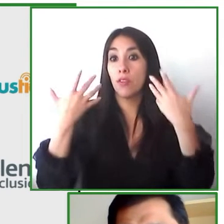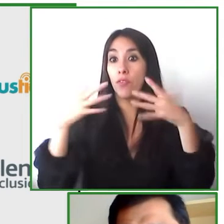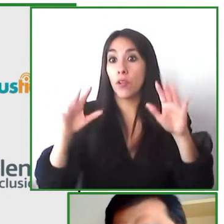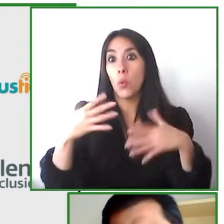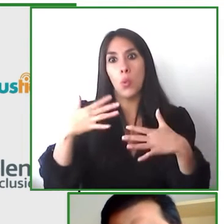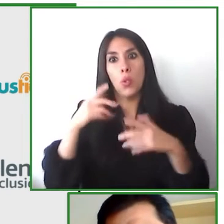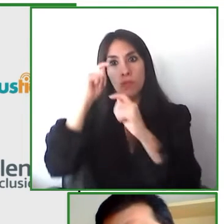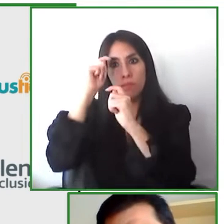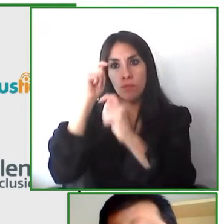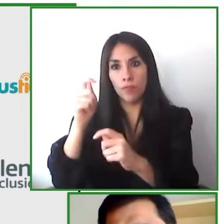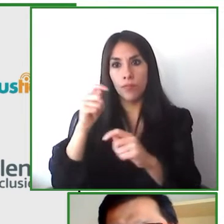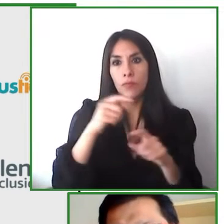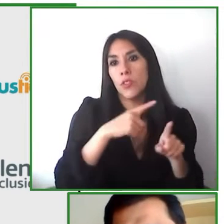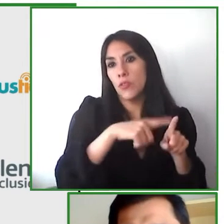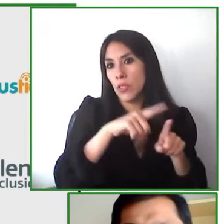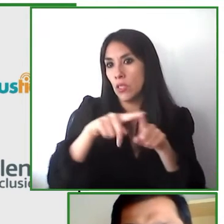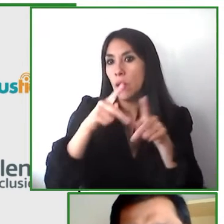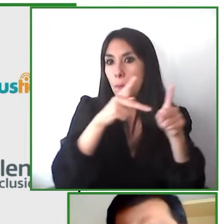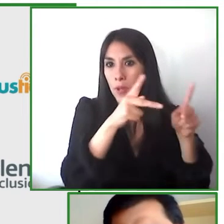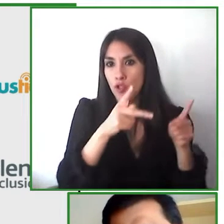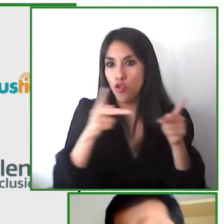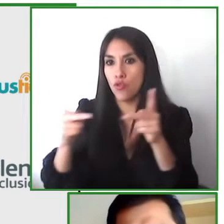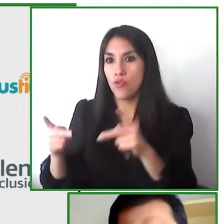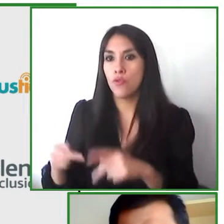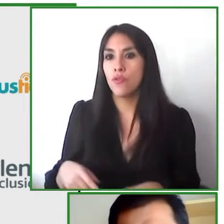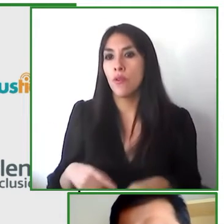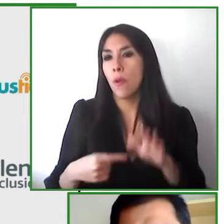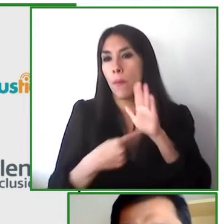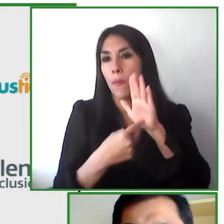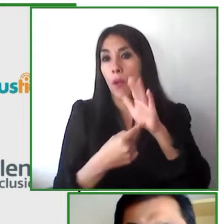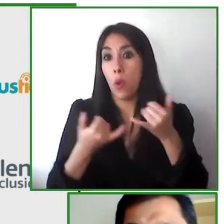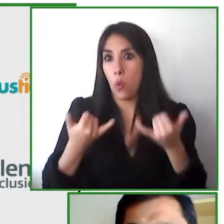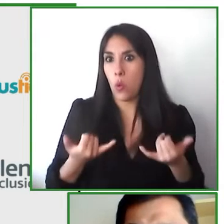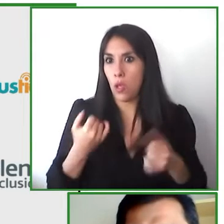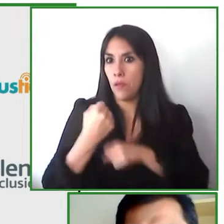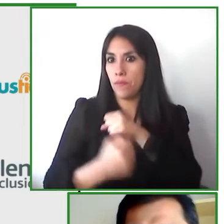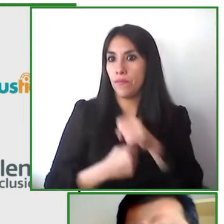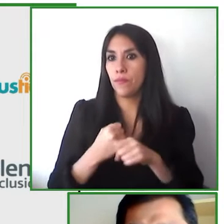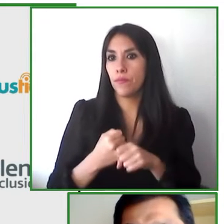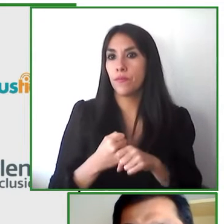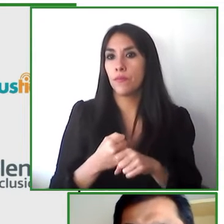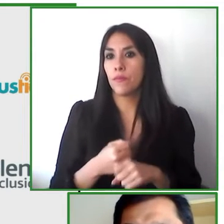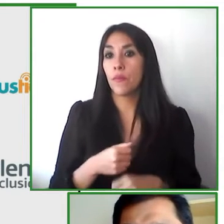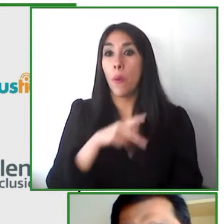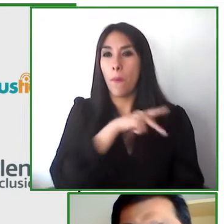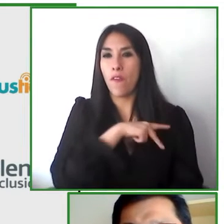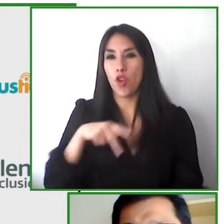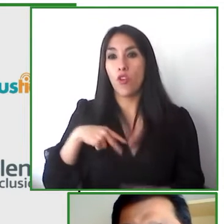different organizations we were recognized by zero project this year